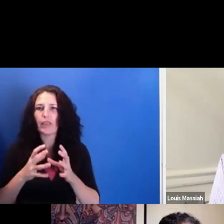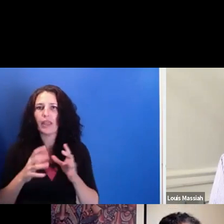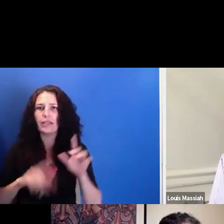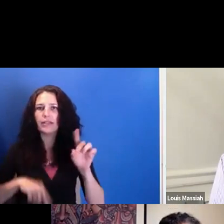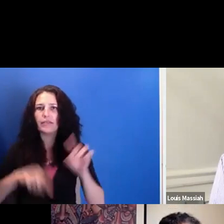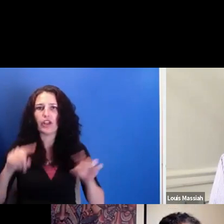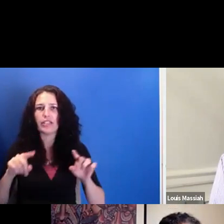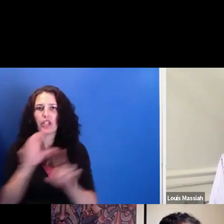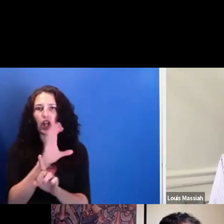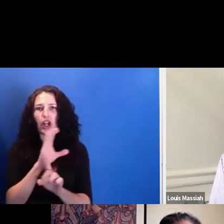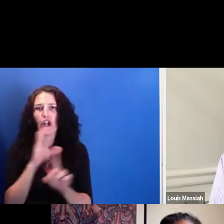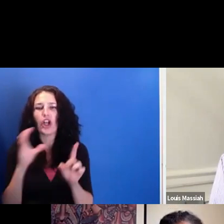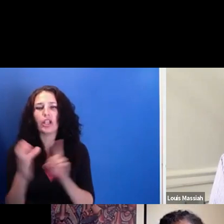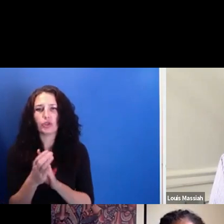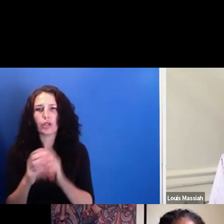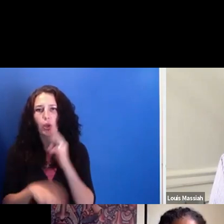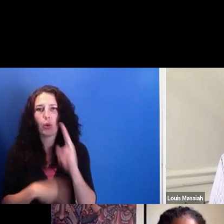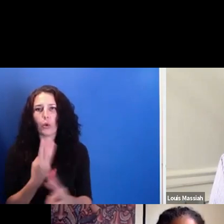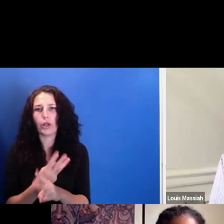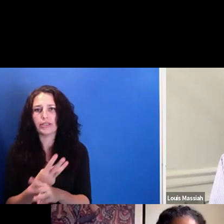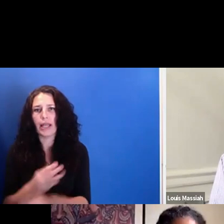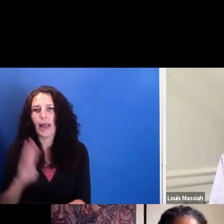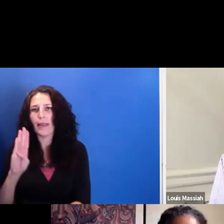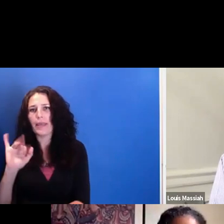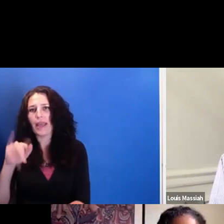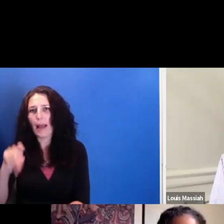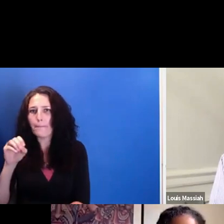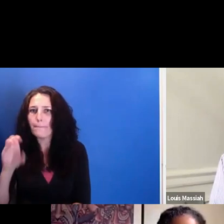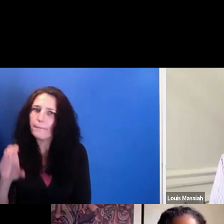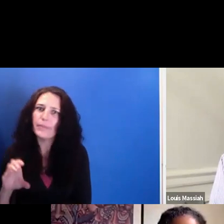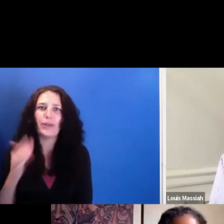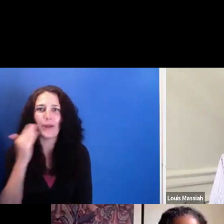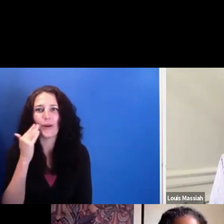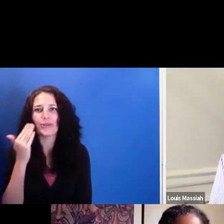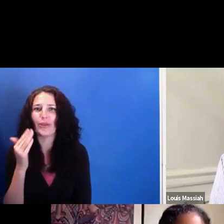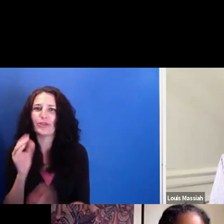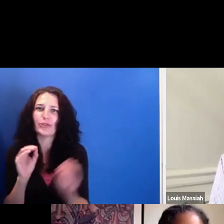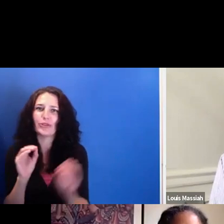everybody listed in that. So our work doesn't necessarily get categorized in racial categories, but--